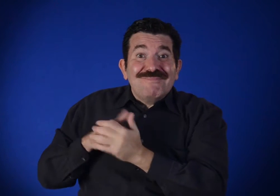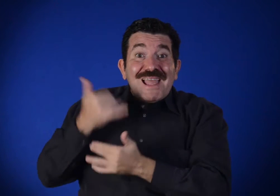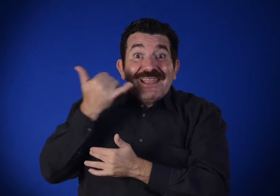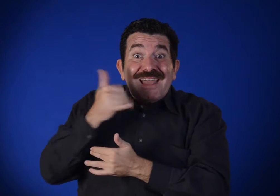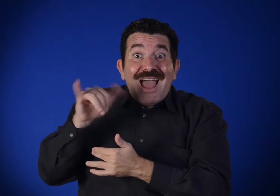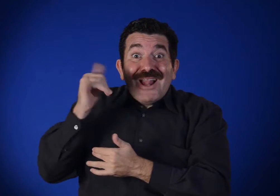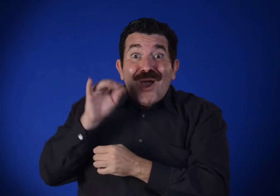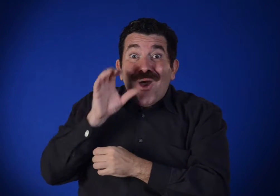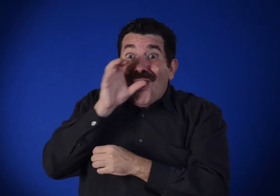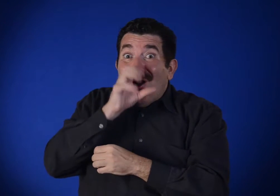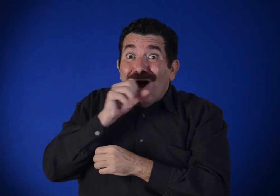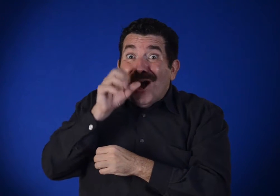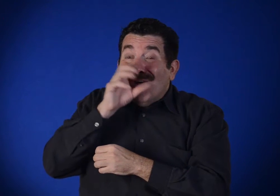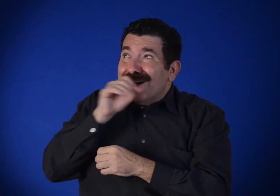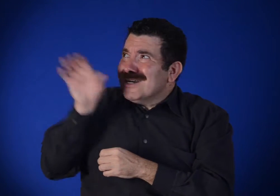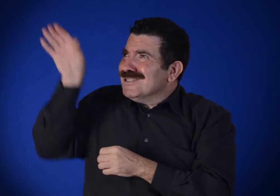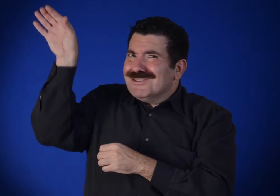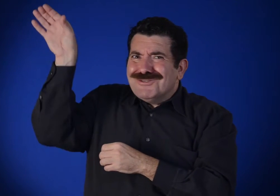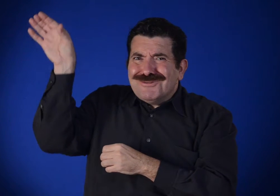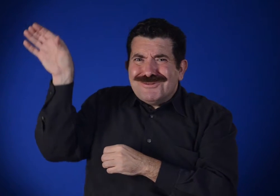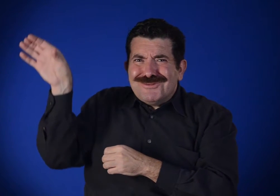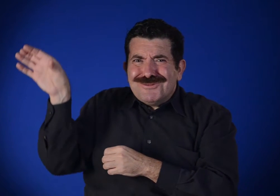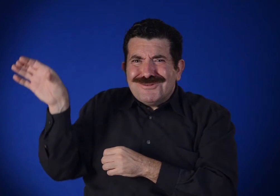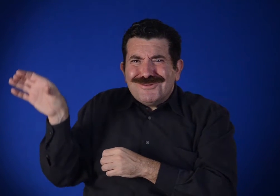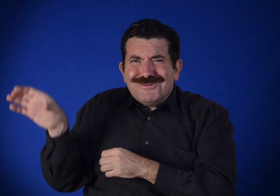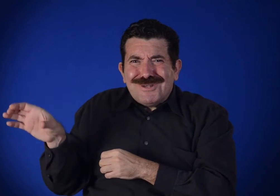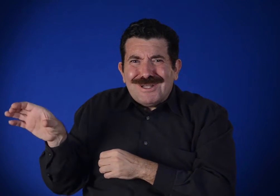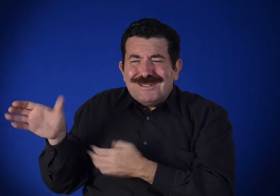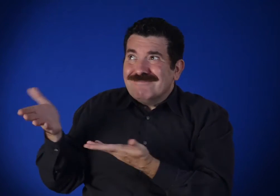yellow and orange.